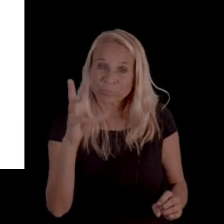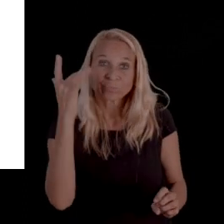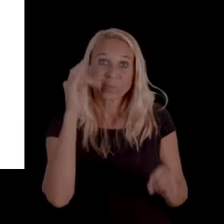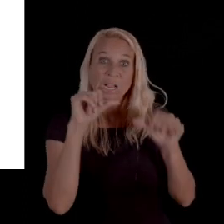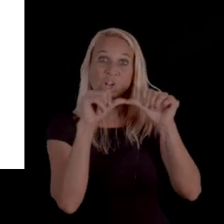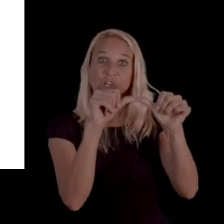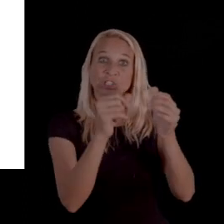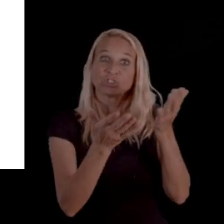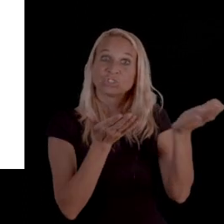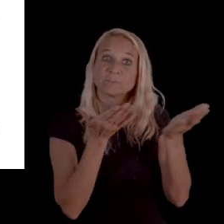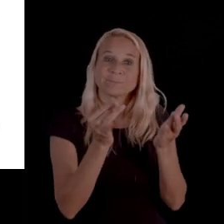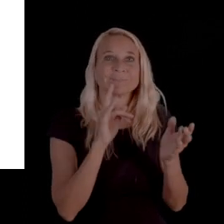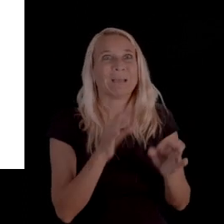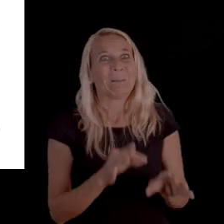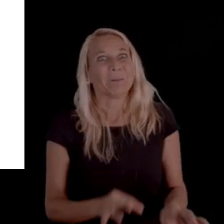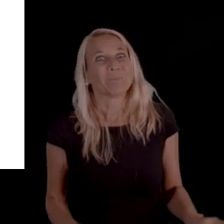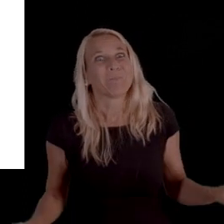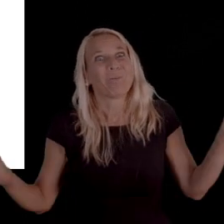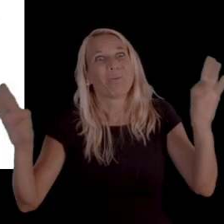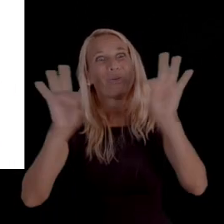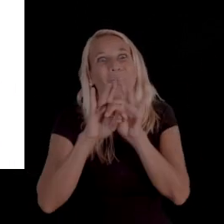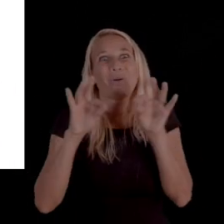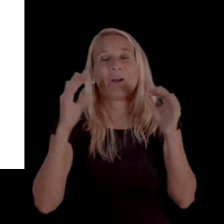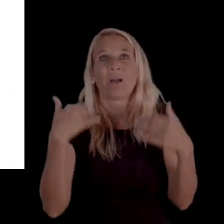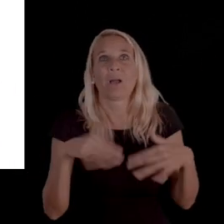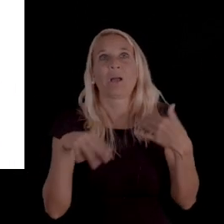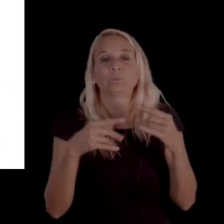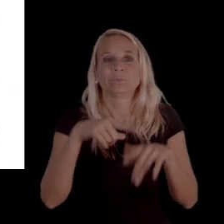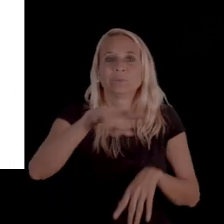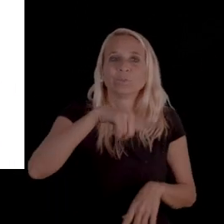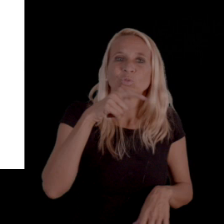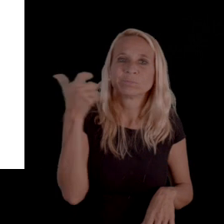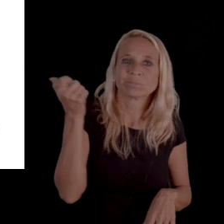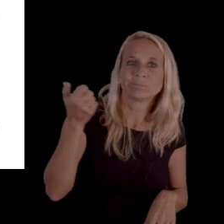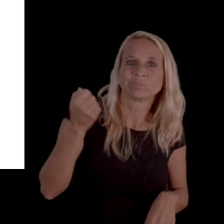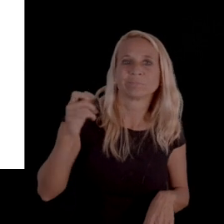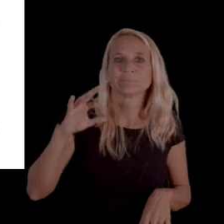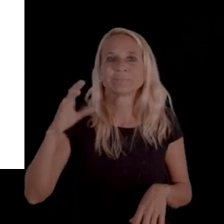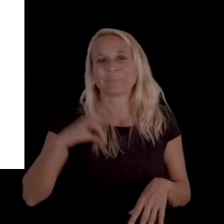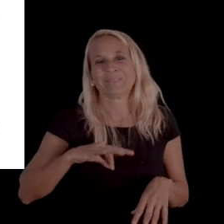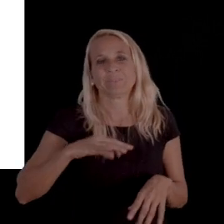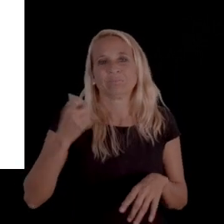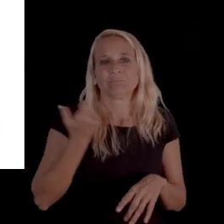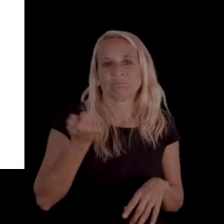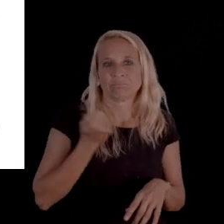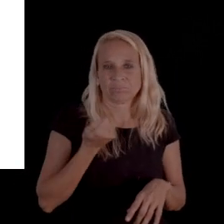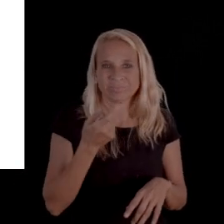because that continuation of services can be vital and important to beneficiaries